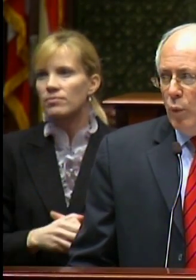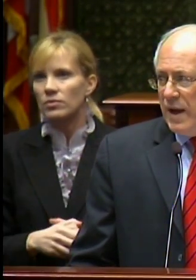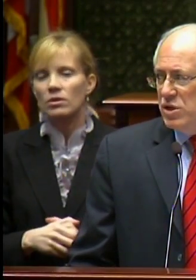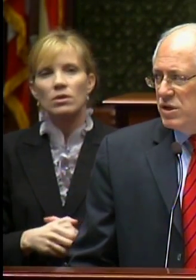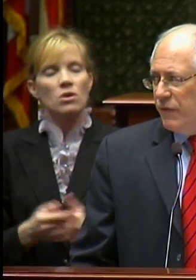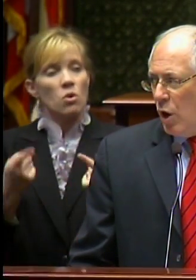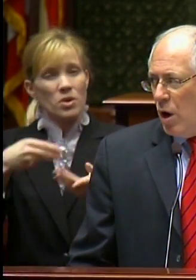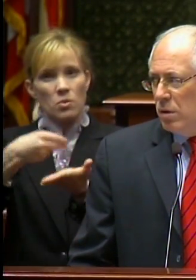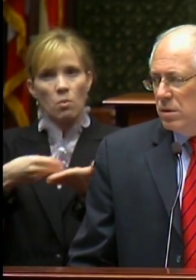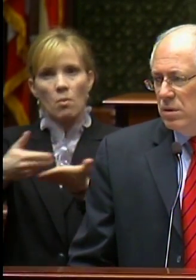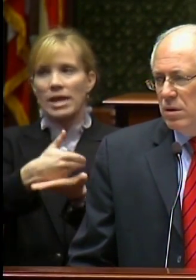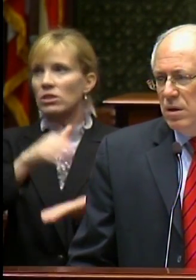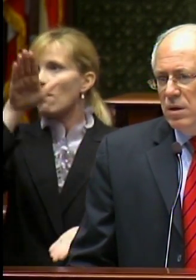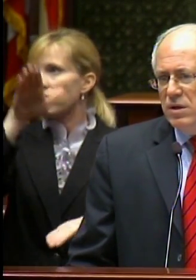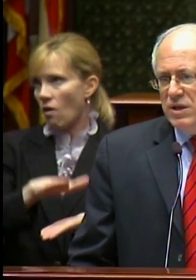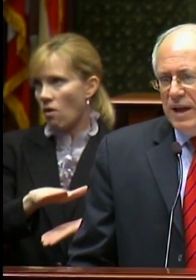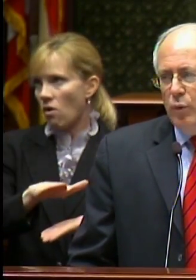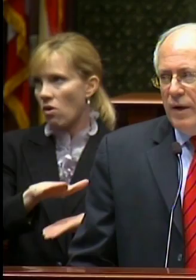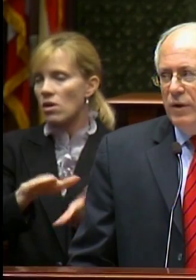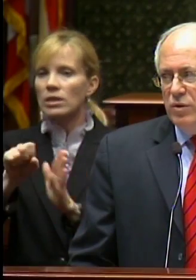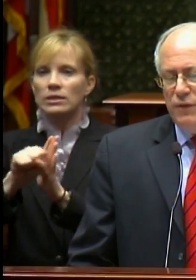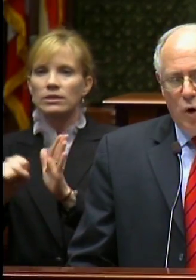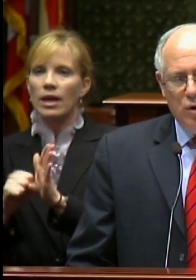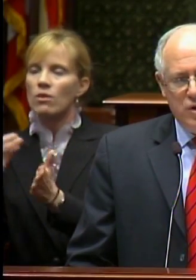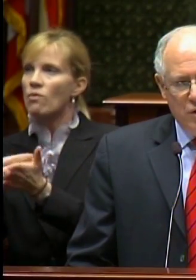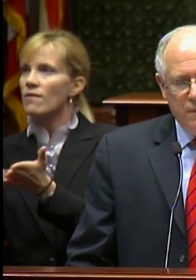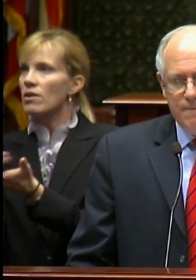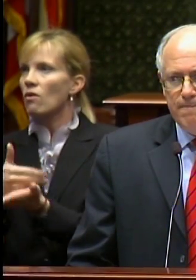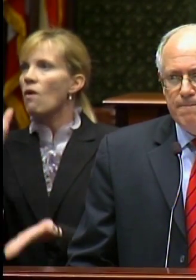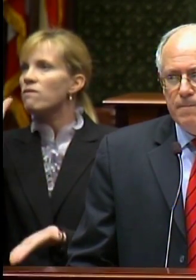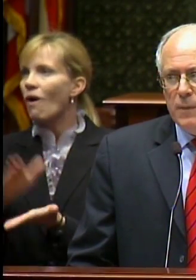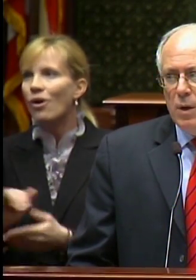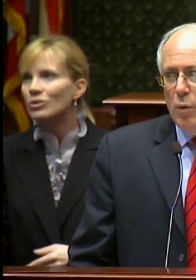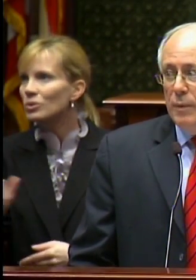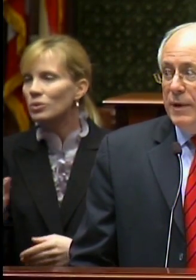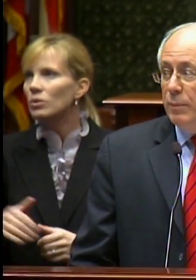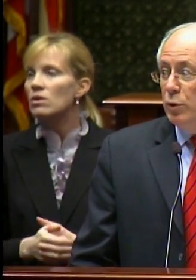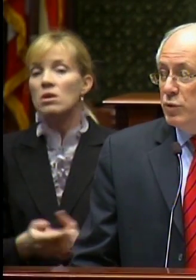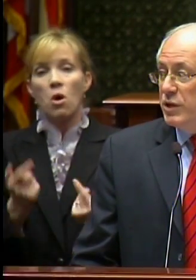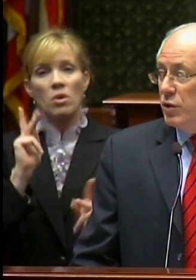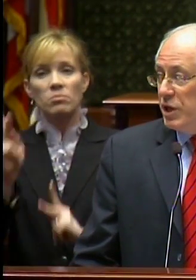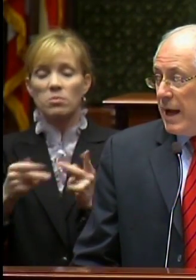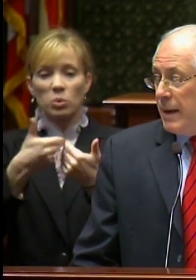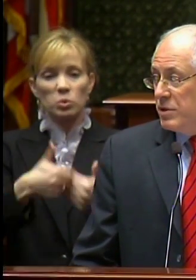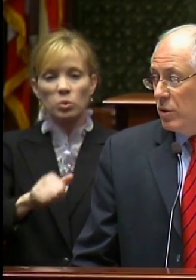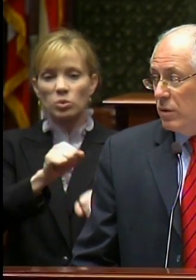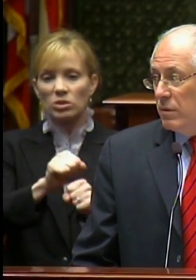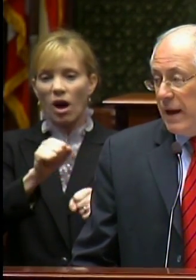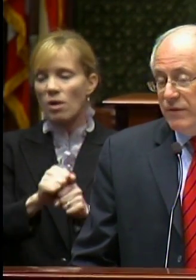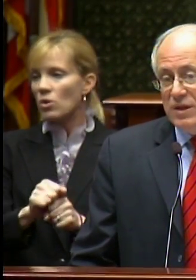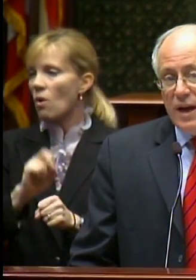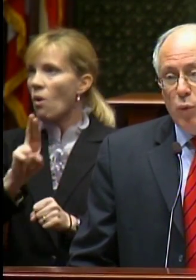When wages fall, state revenues fall, too. When people lose their jobs, or have to take